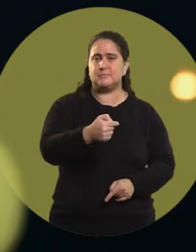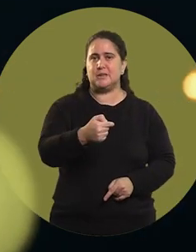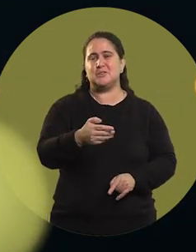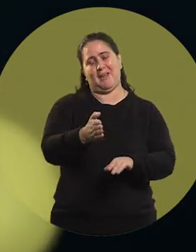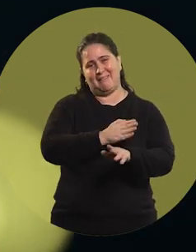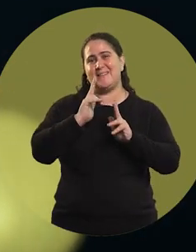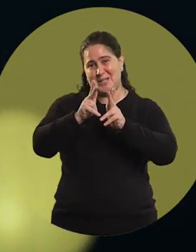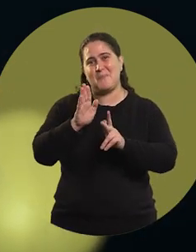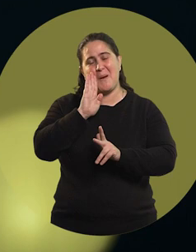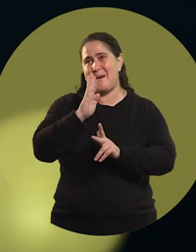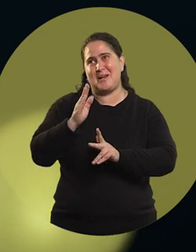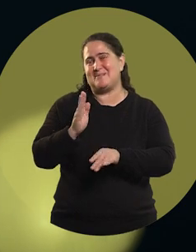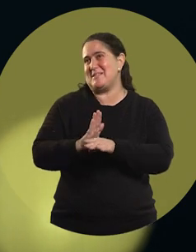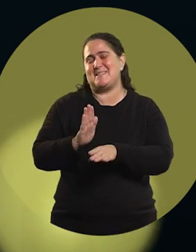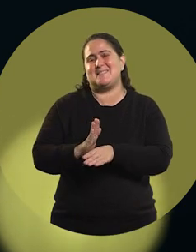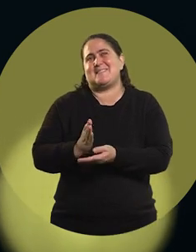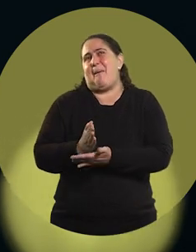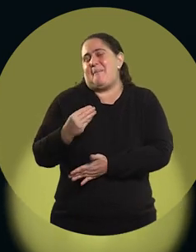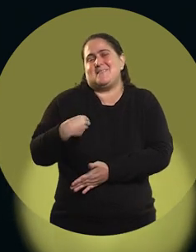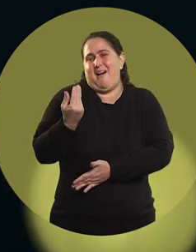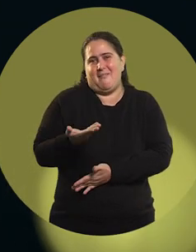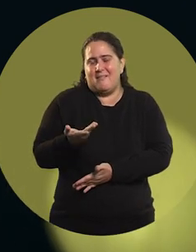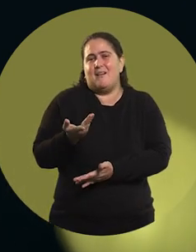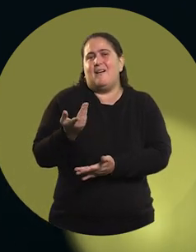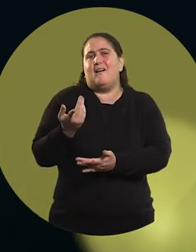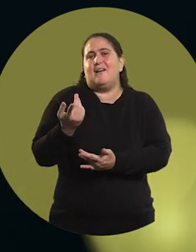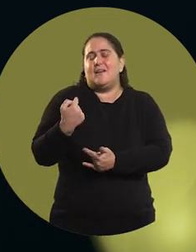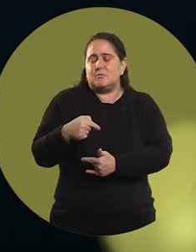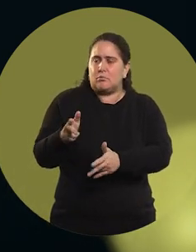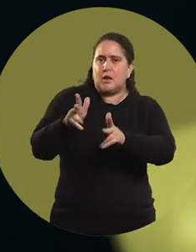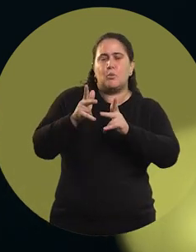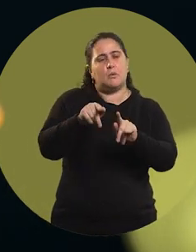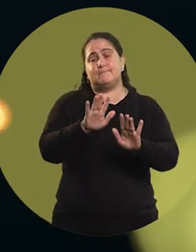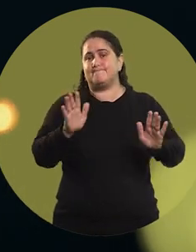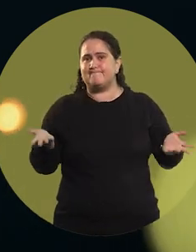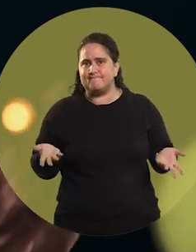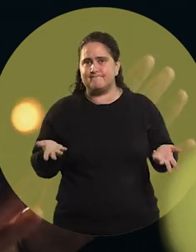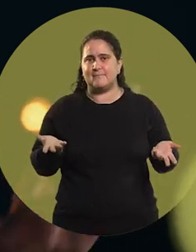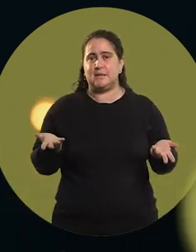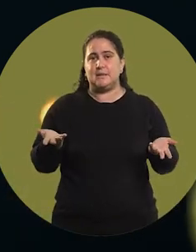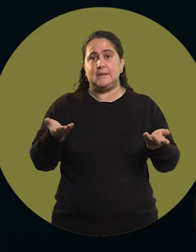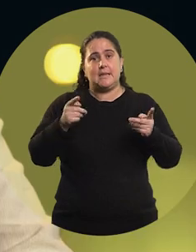always my savior, and she told me: "Well, dear,